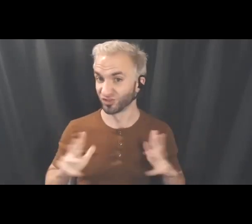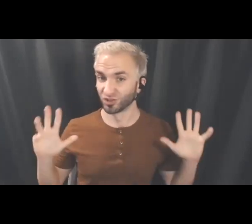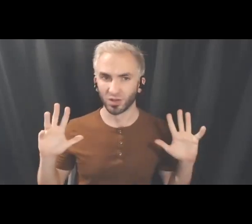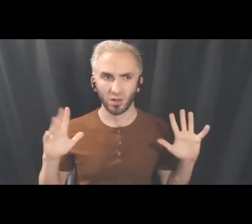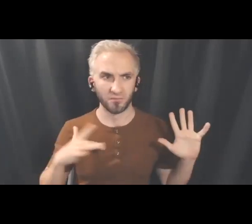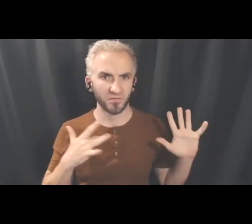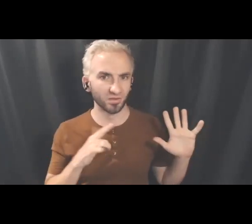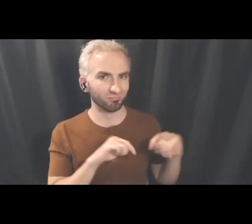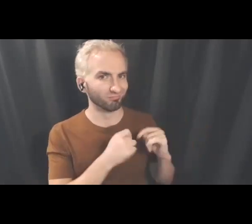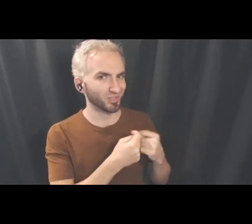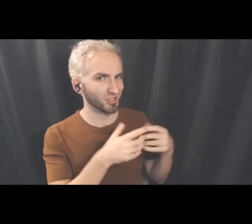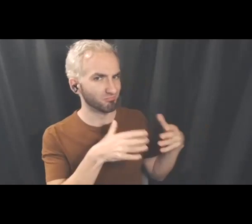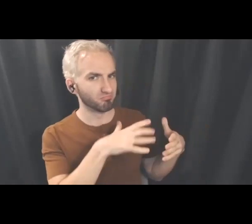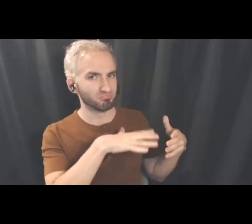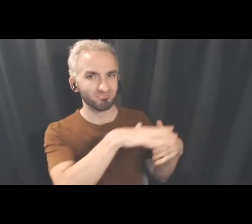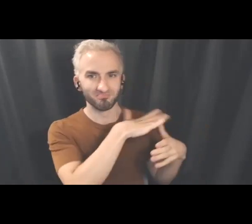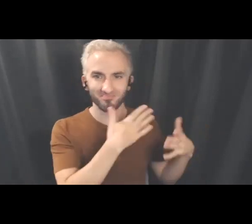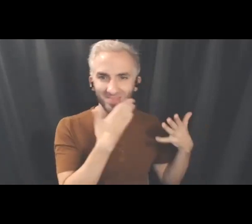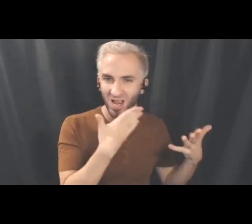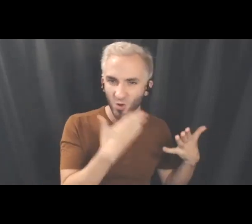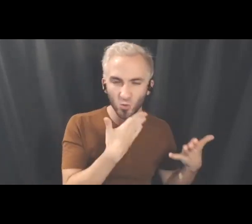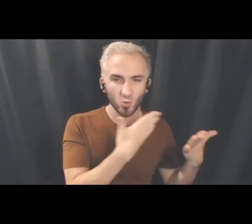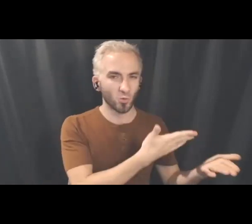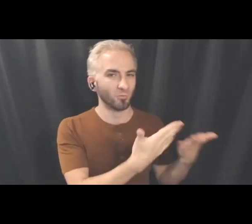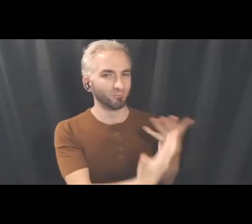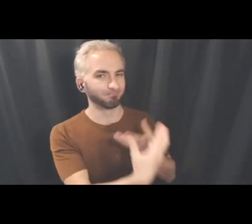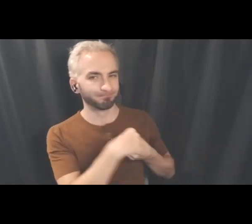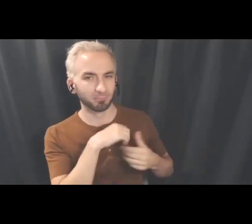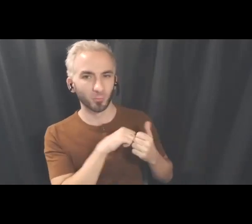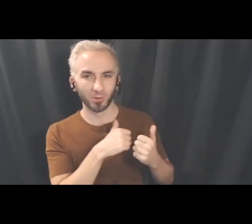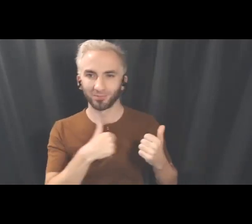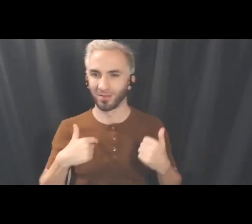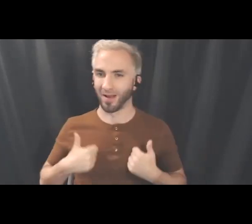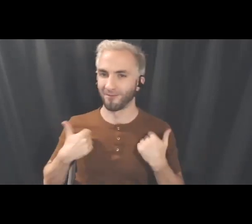team here for doing this live demo work in progress with us.